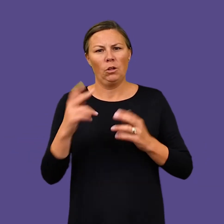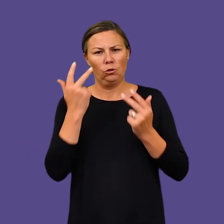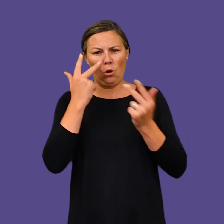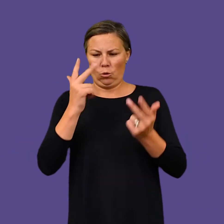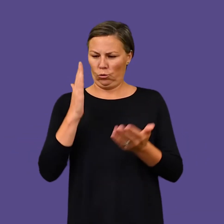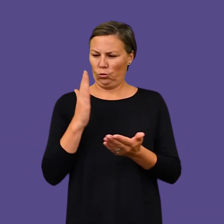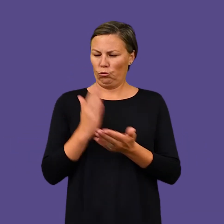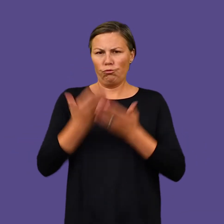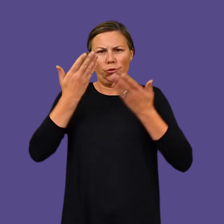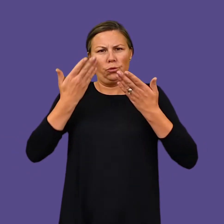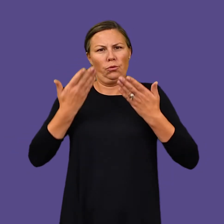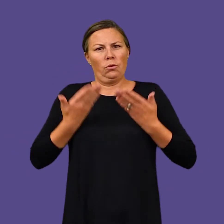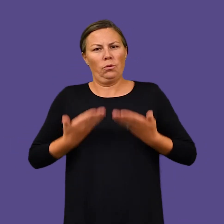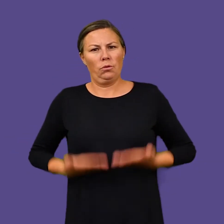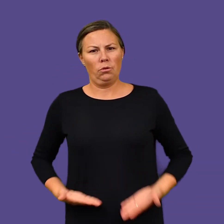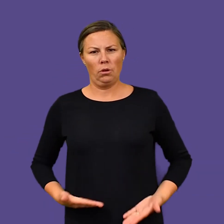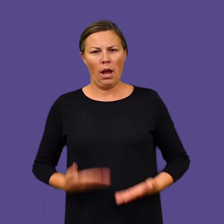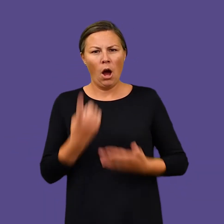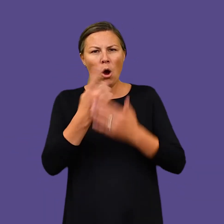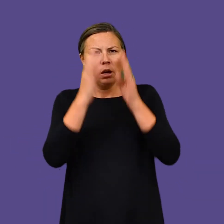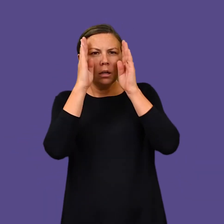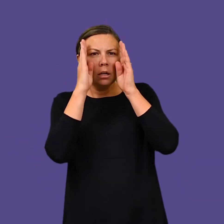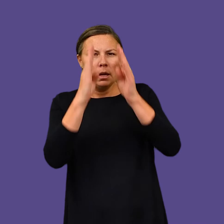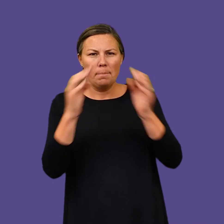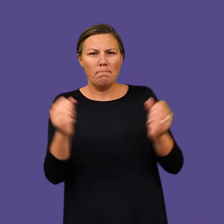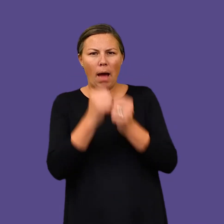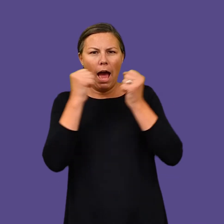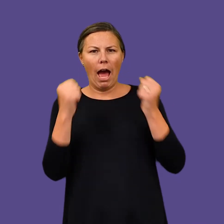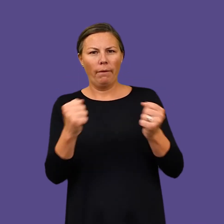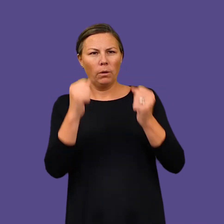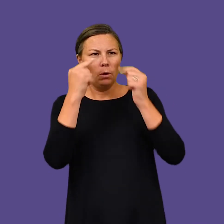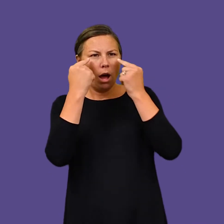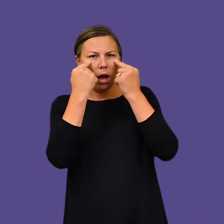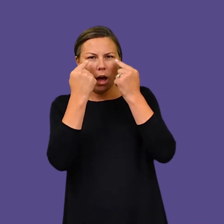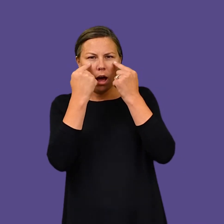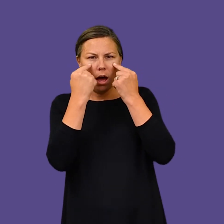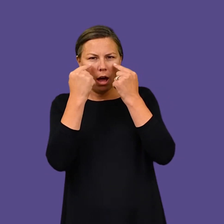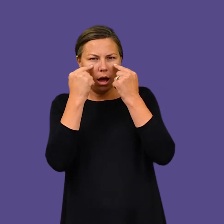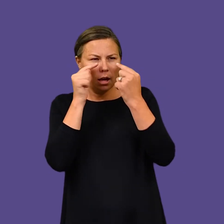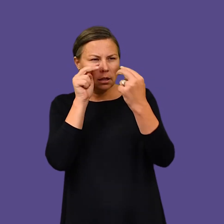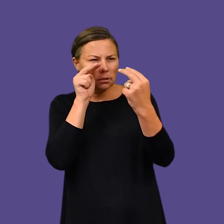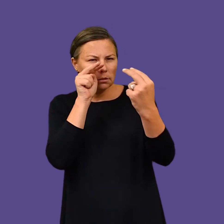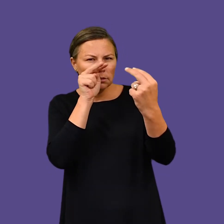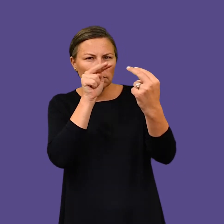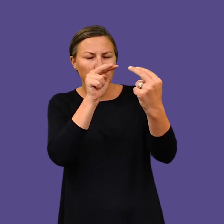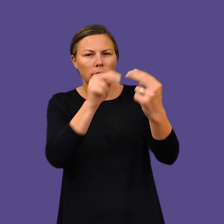and just show her powerful gaze in a strangely serious way.